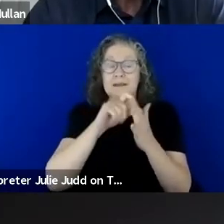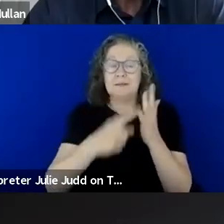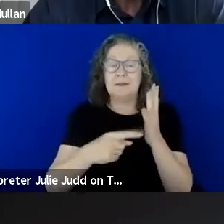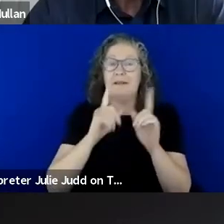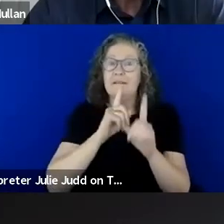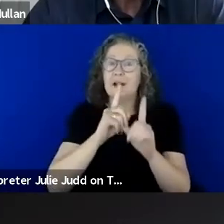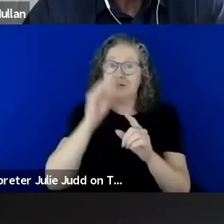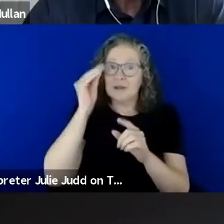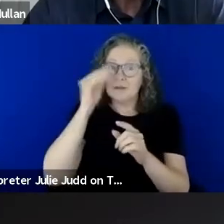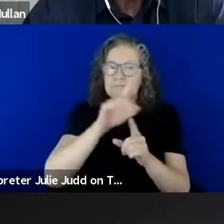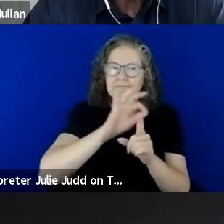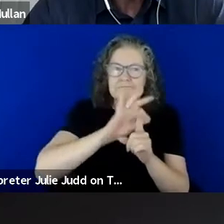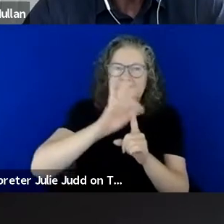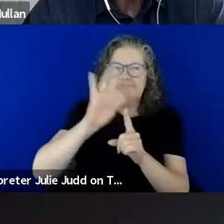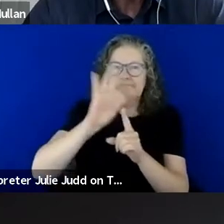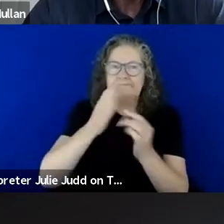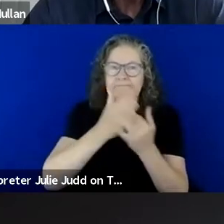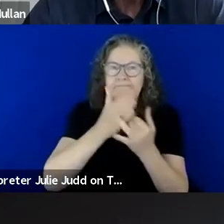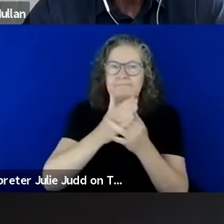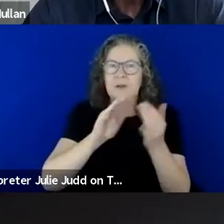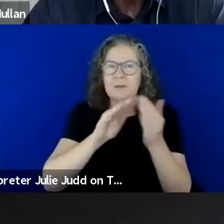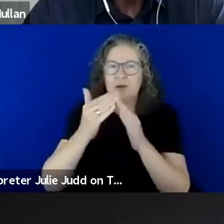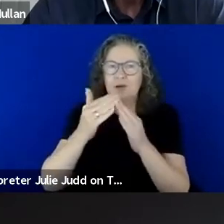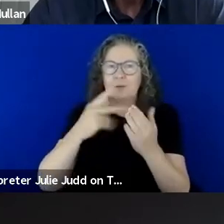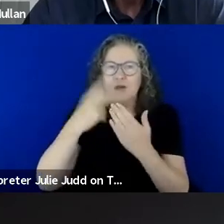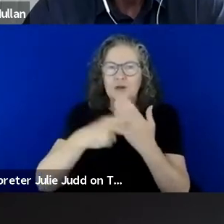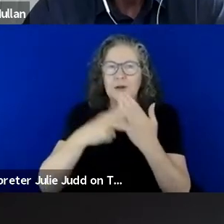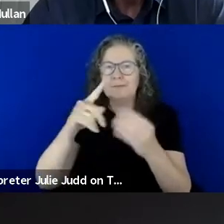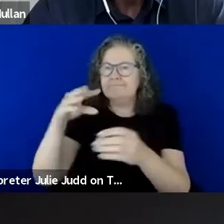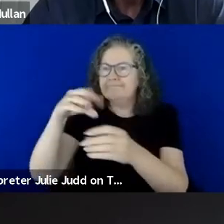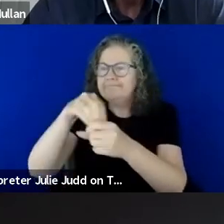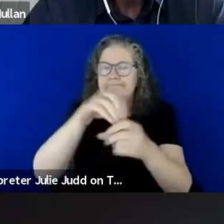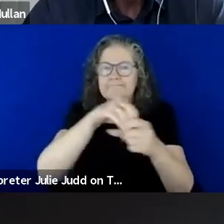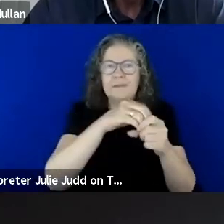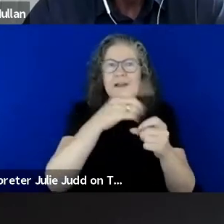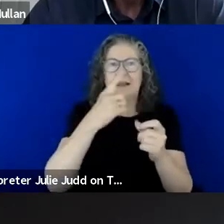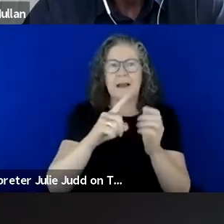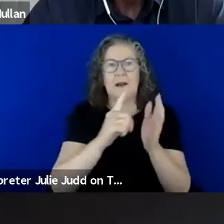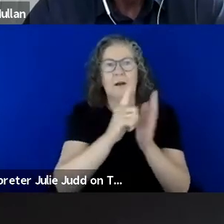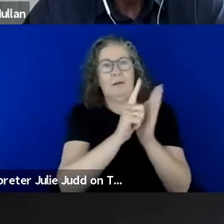in access, community programs and participation as well as legislative change for people with vision